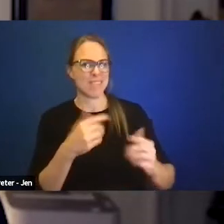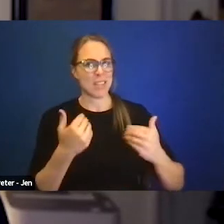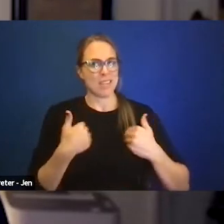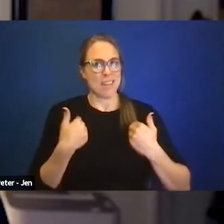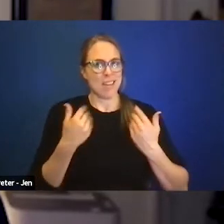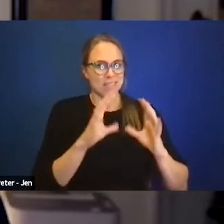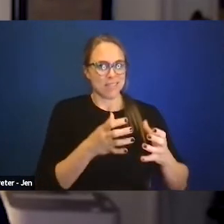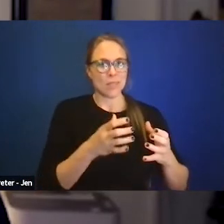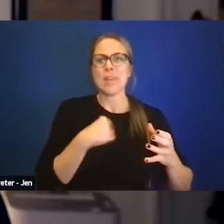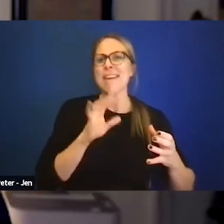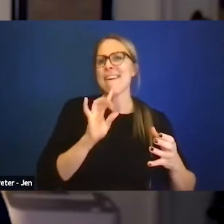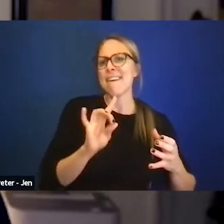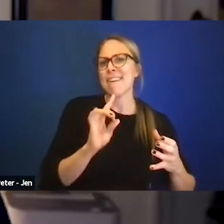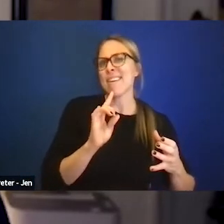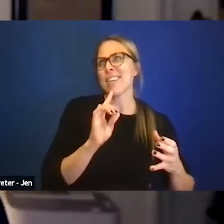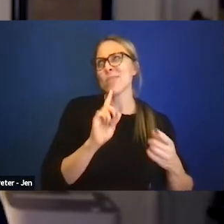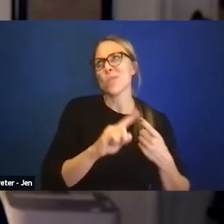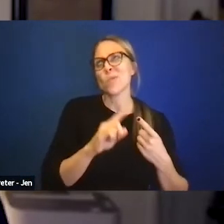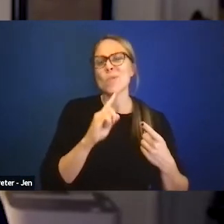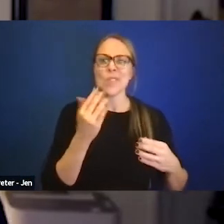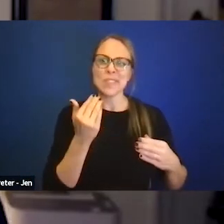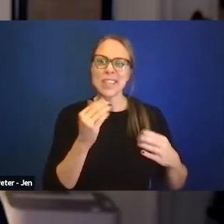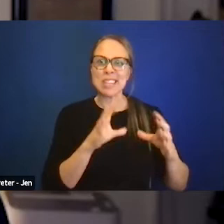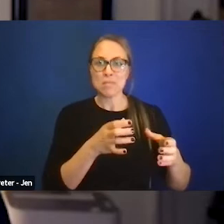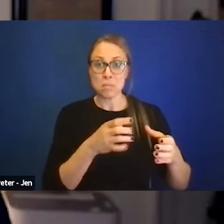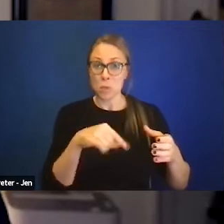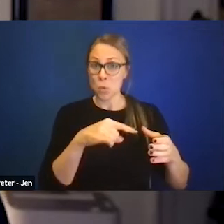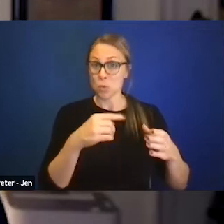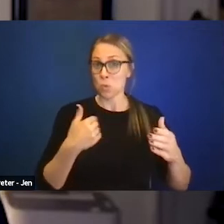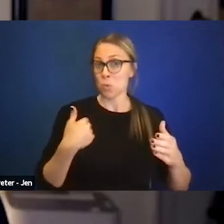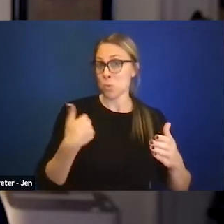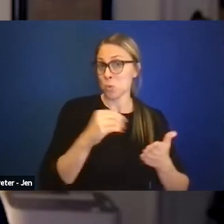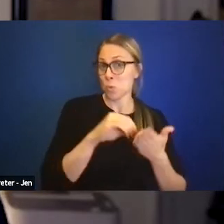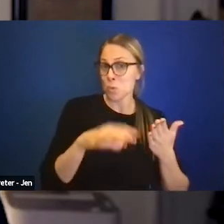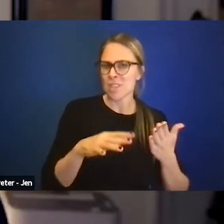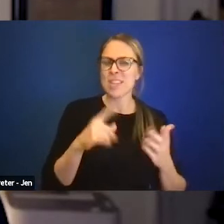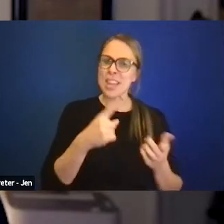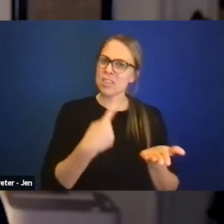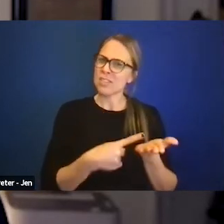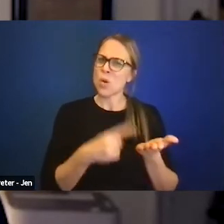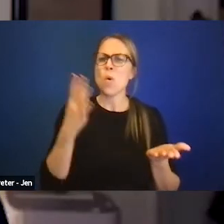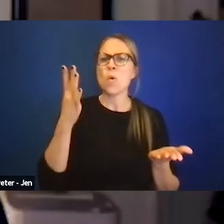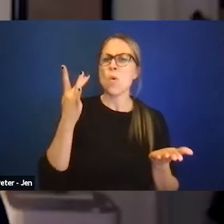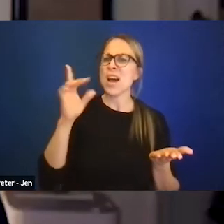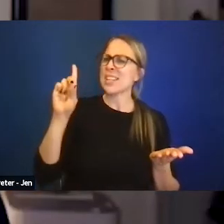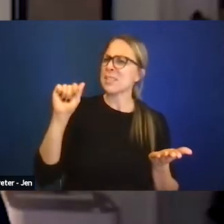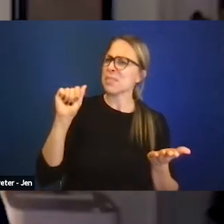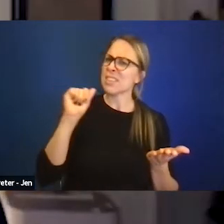15 years old are really talking about, why is disability not really being included?